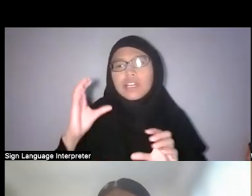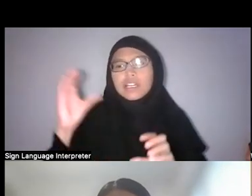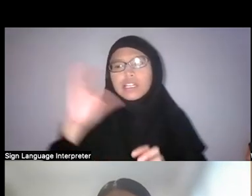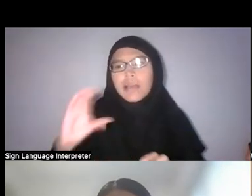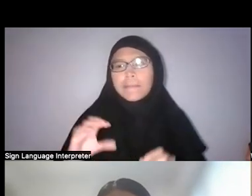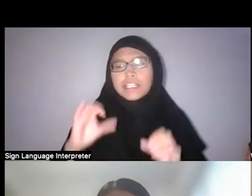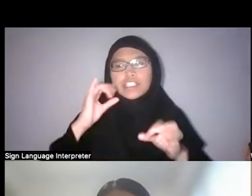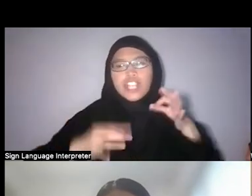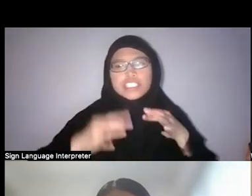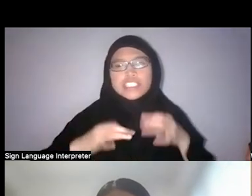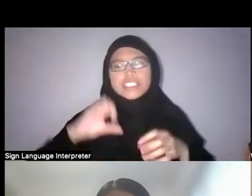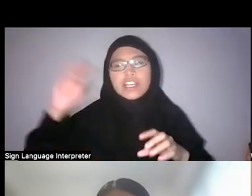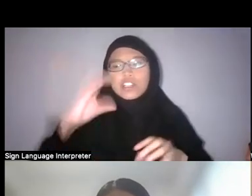Nadirah do you want to go first?